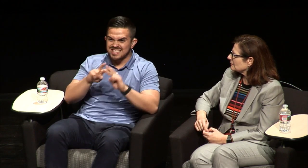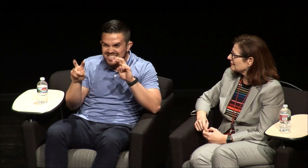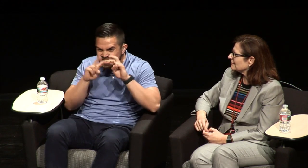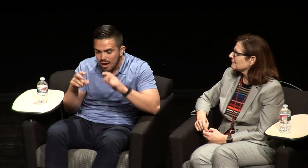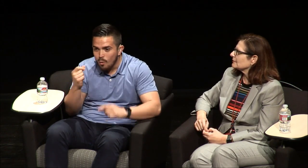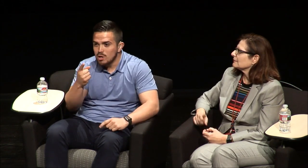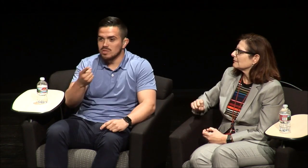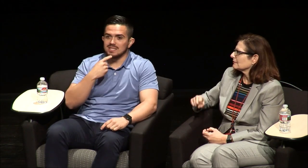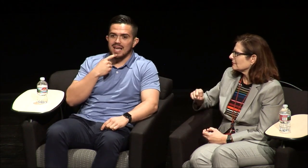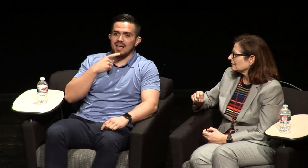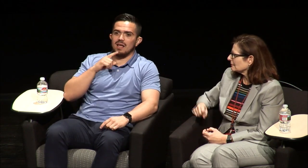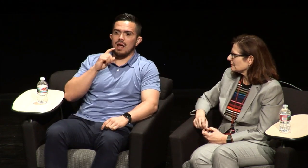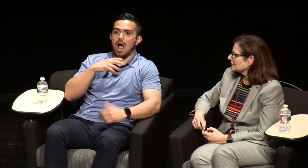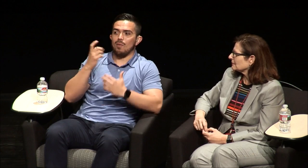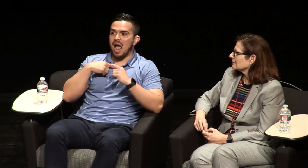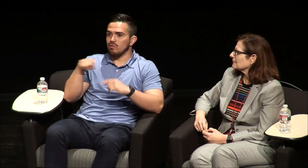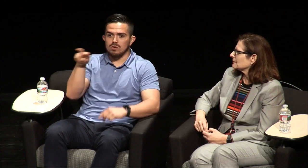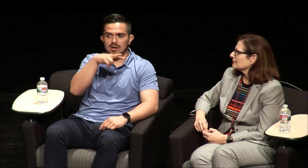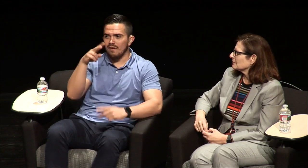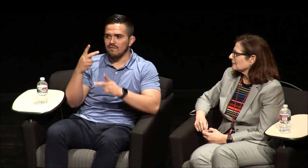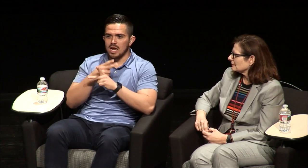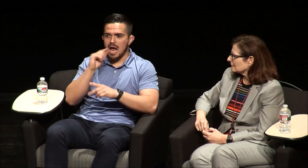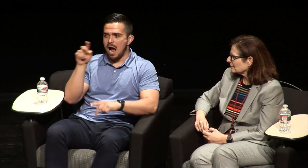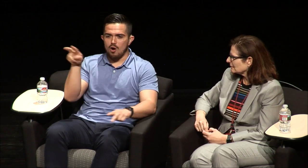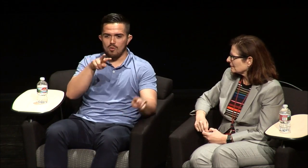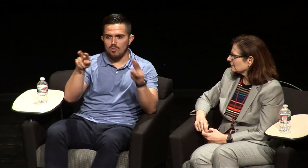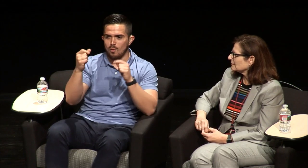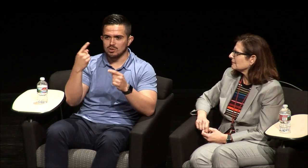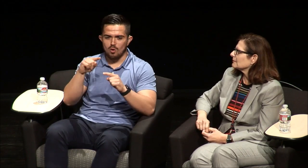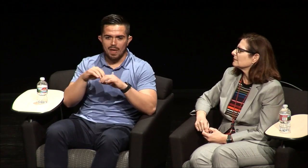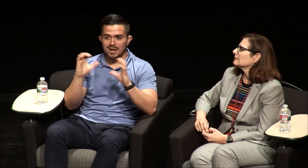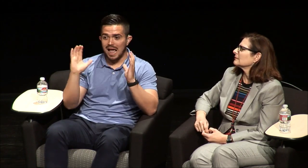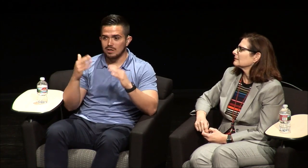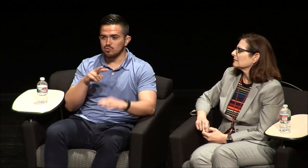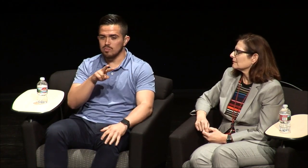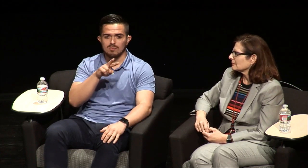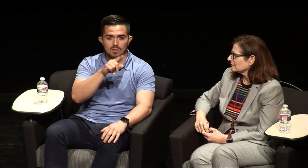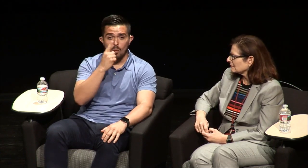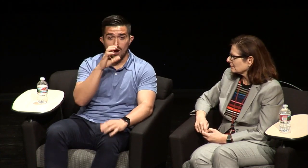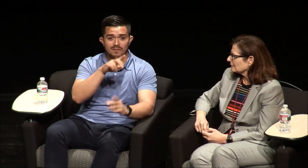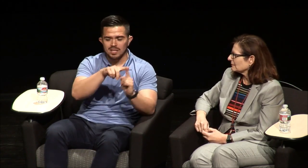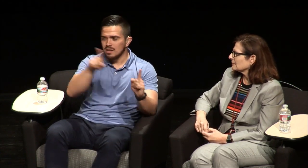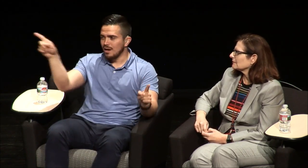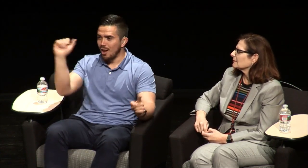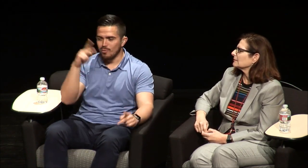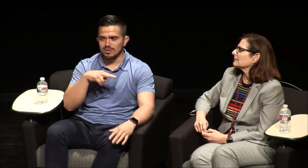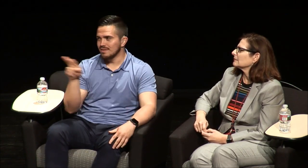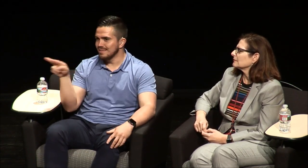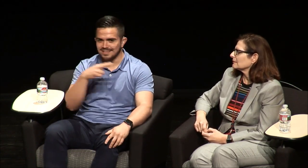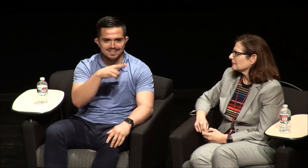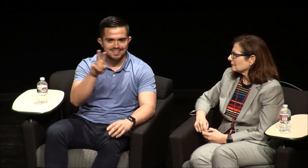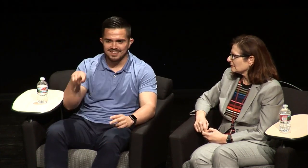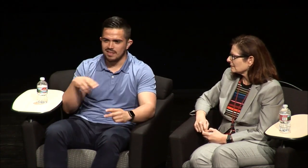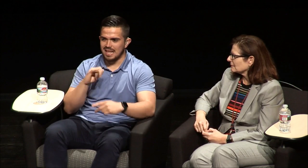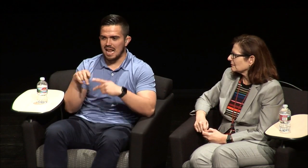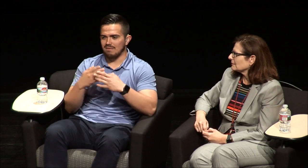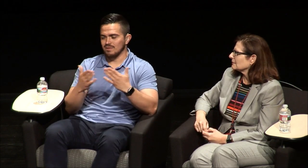have to work and work and work to figure out what you're saying how we have to like look around the classroom to figure out where someone else is talking and